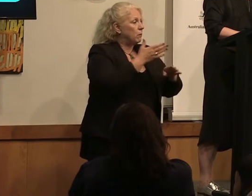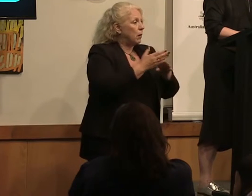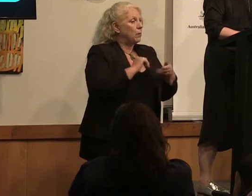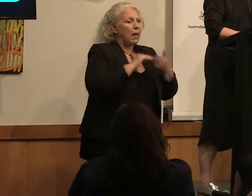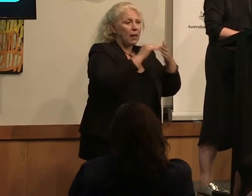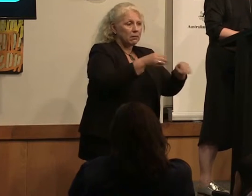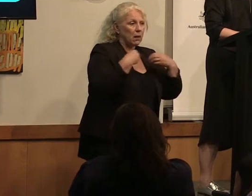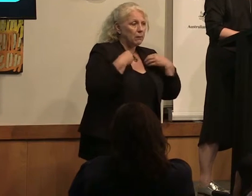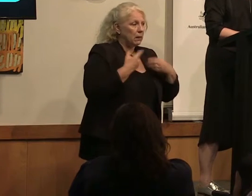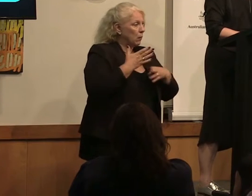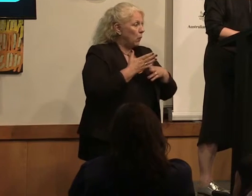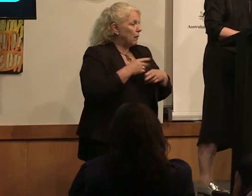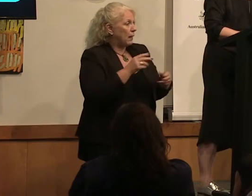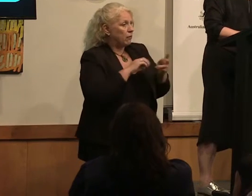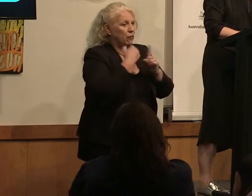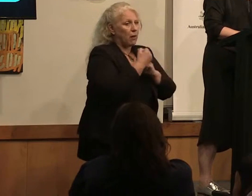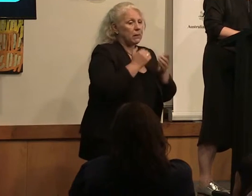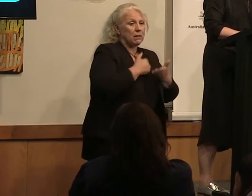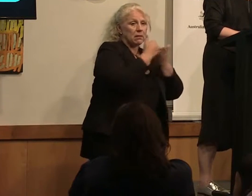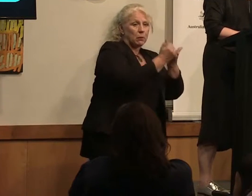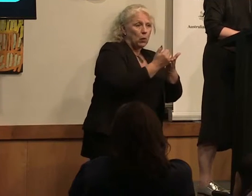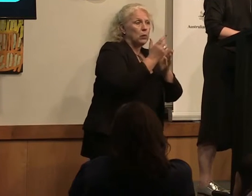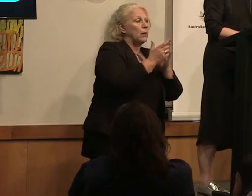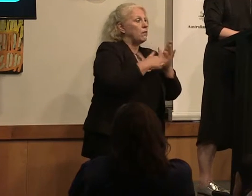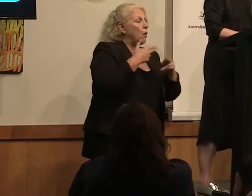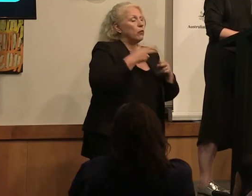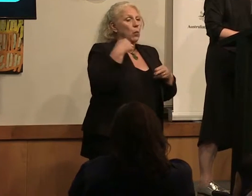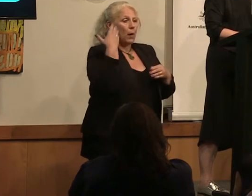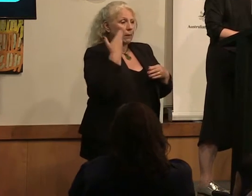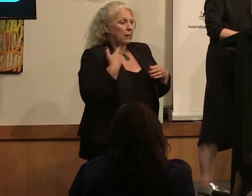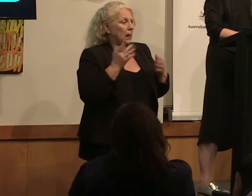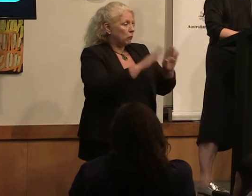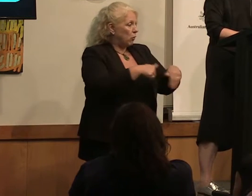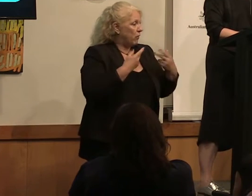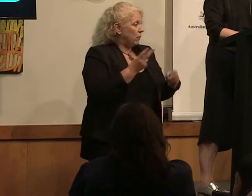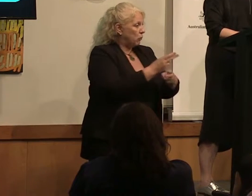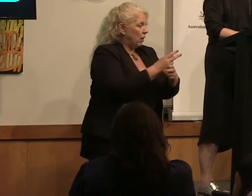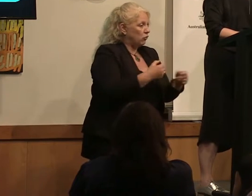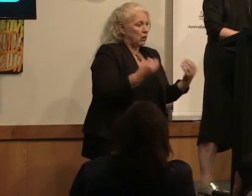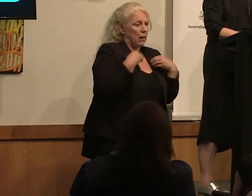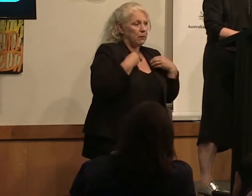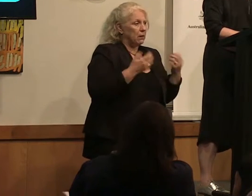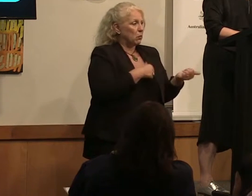environment on their productions is supportive and inclusive of women. It provides production companies with a pool of skilled and work-ready female